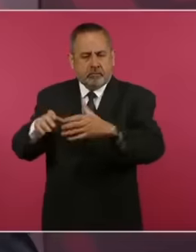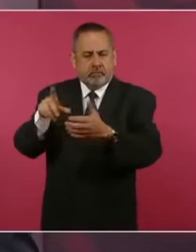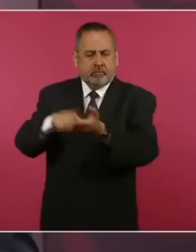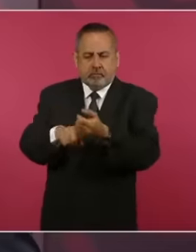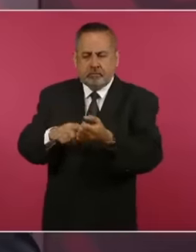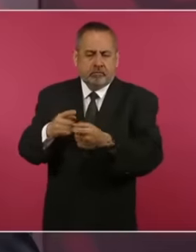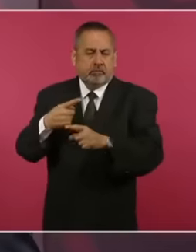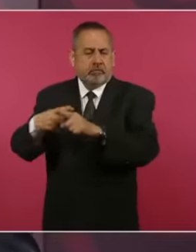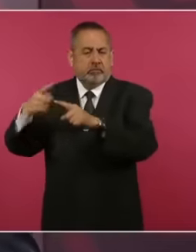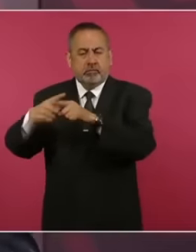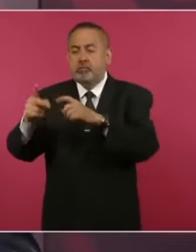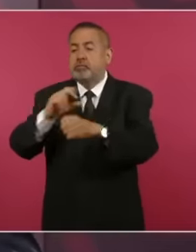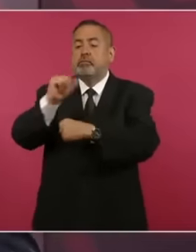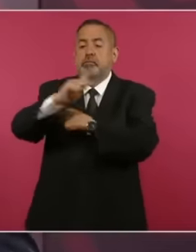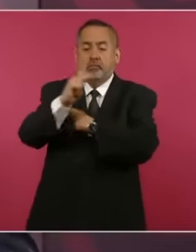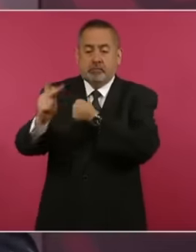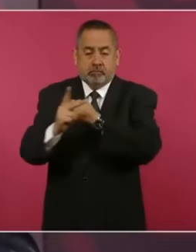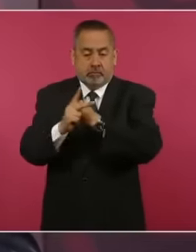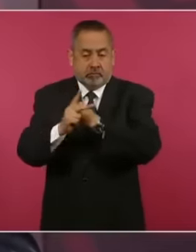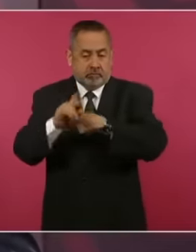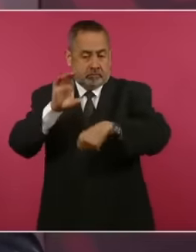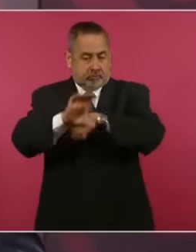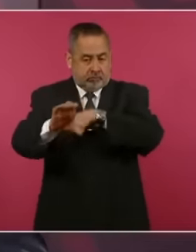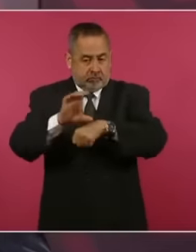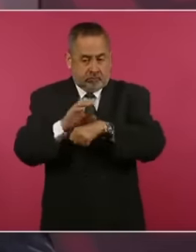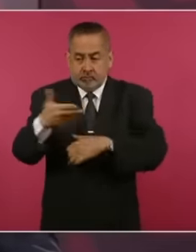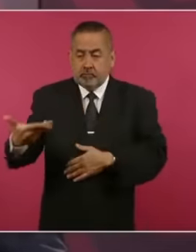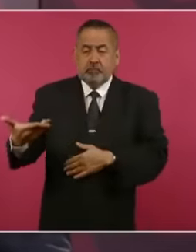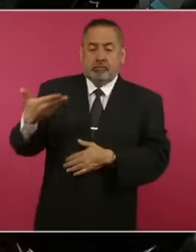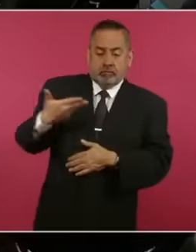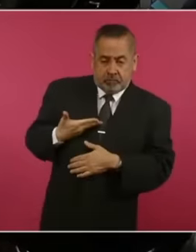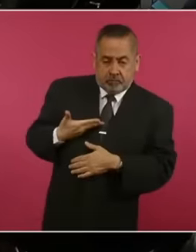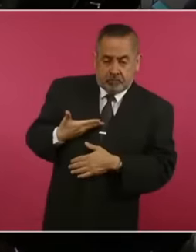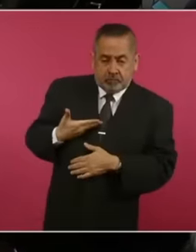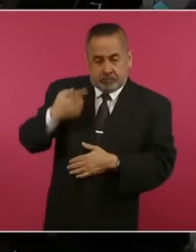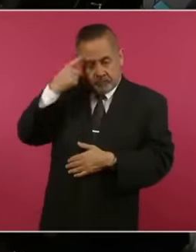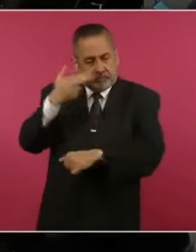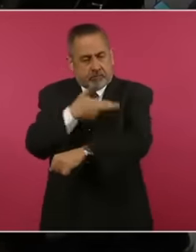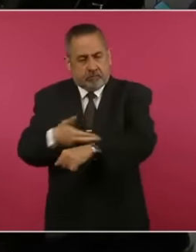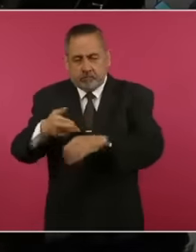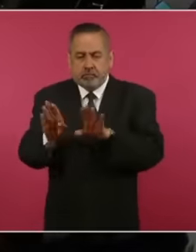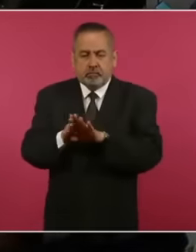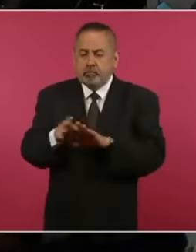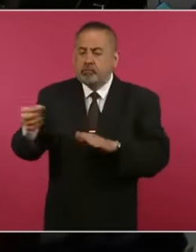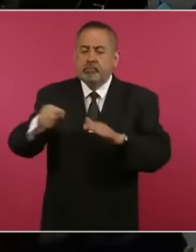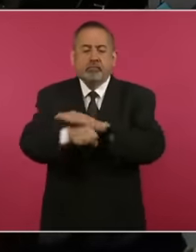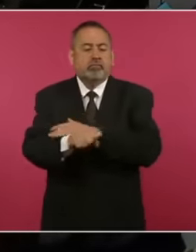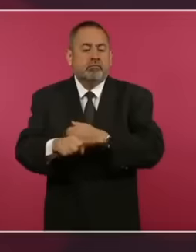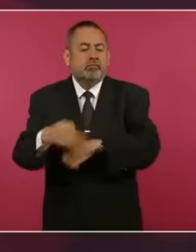countries such as Colombia have submitted a request for precautionary measures before the Inter-American Court.